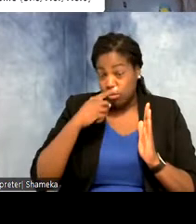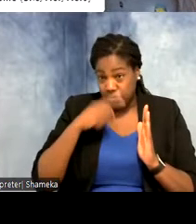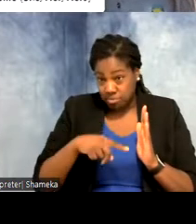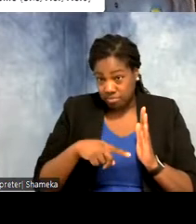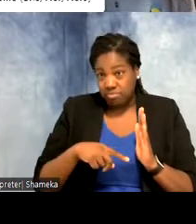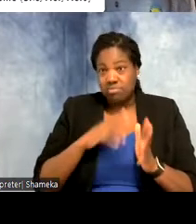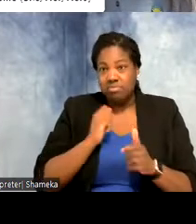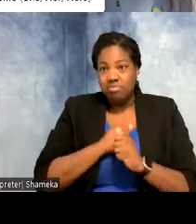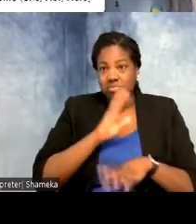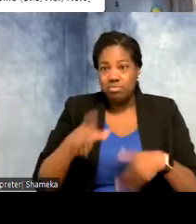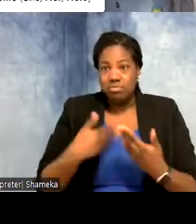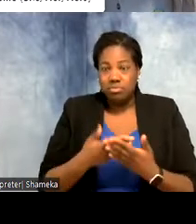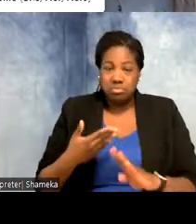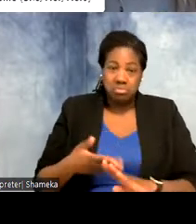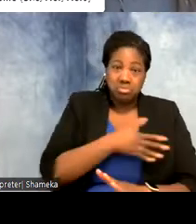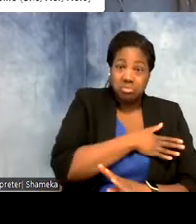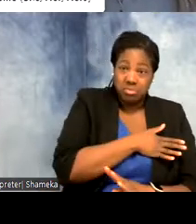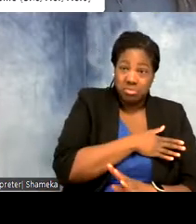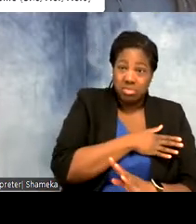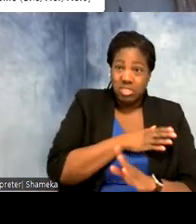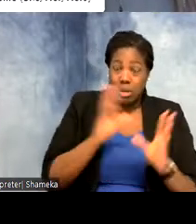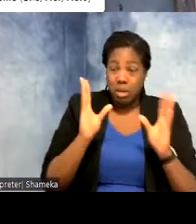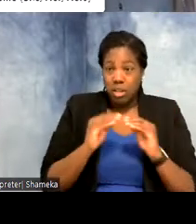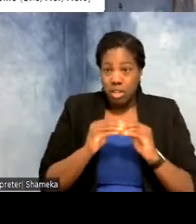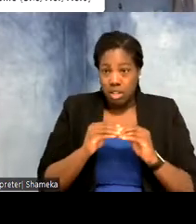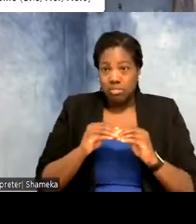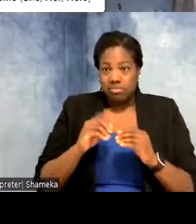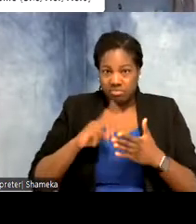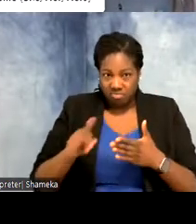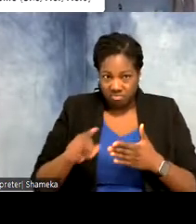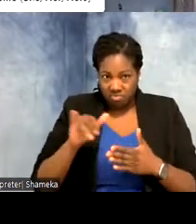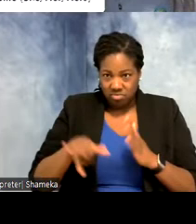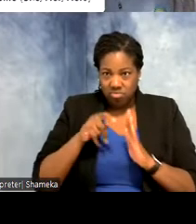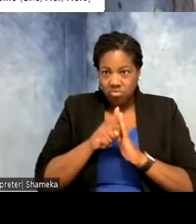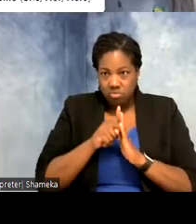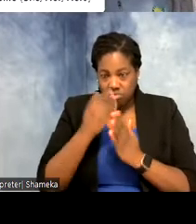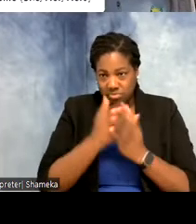on all previous UnZOOsual Career episodes, please check out our YouYube playlist. On behalf of the